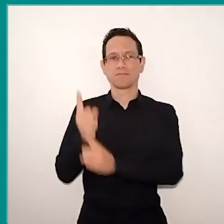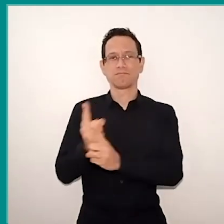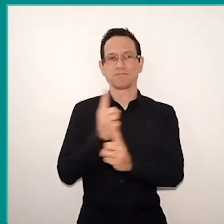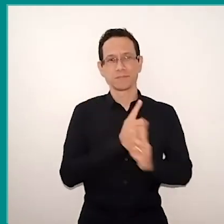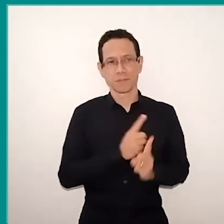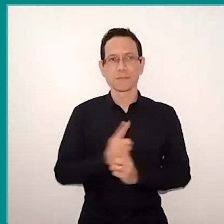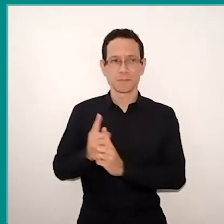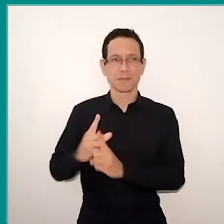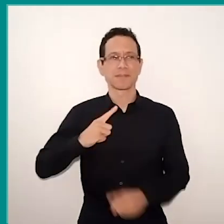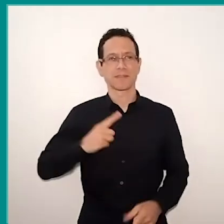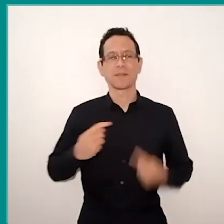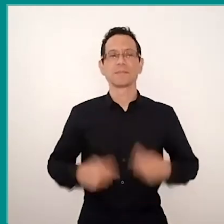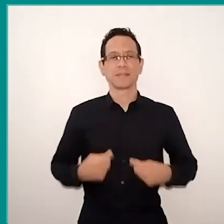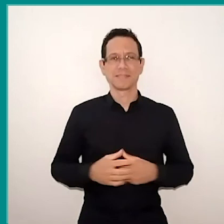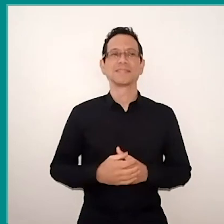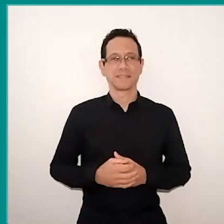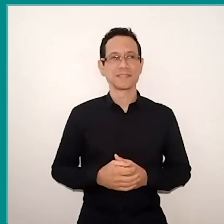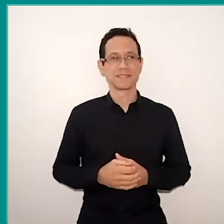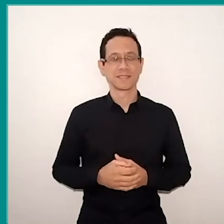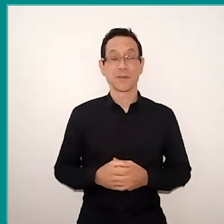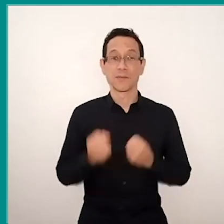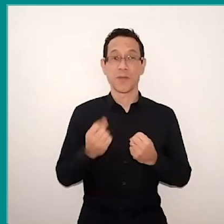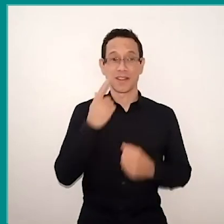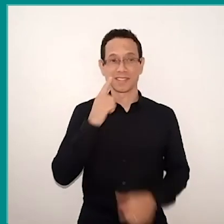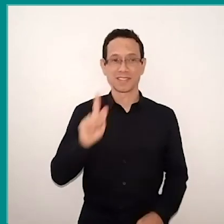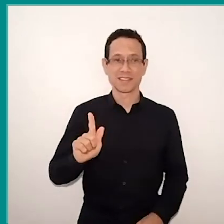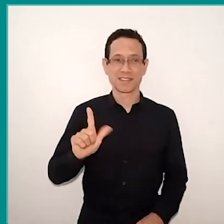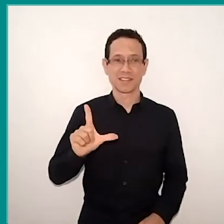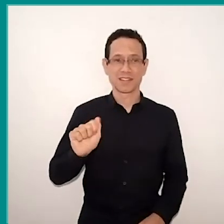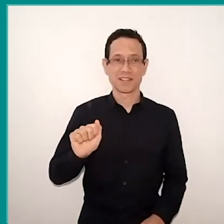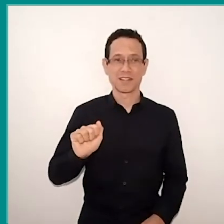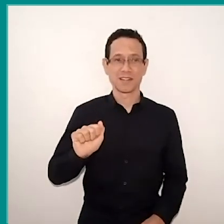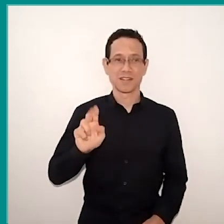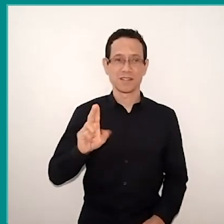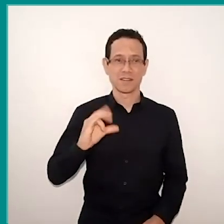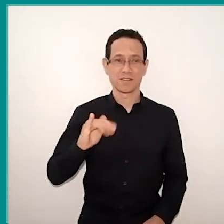I think it got strong in Glaucio's speech, while we has access to a lot of information,